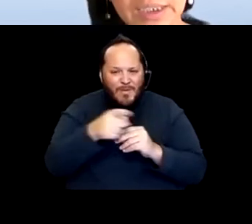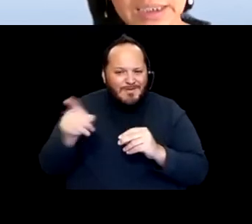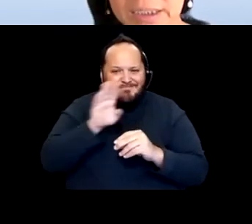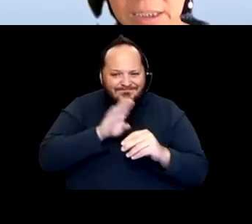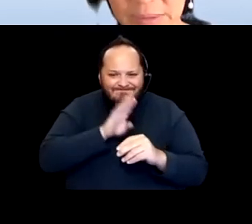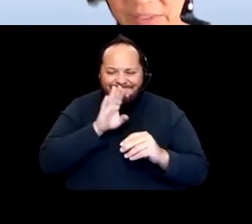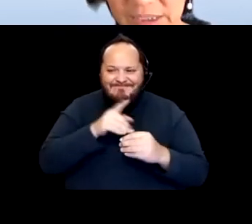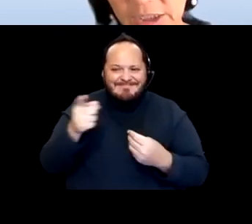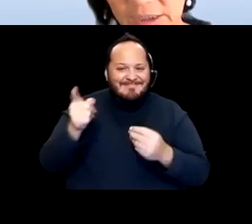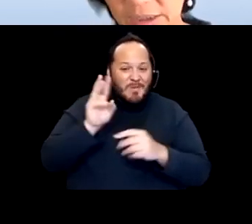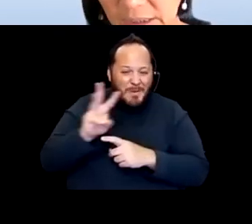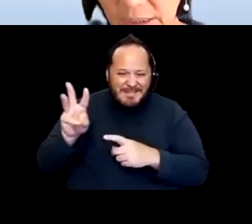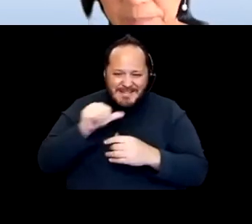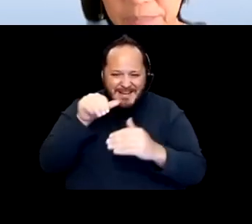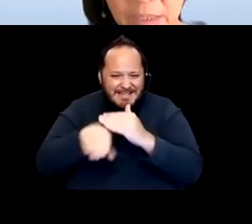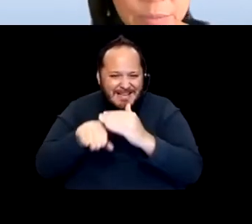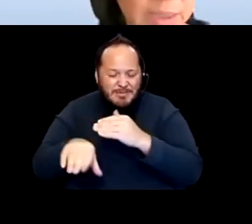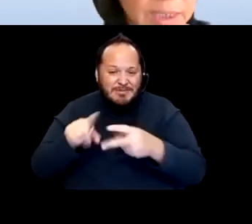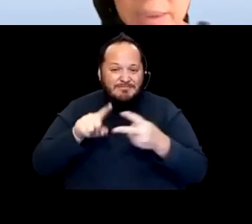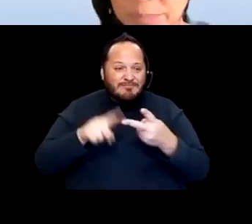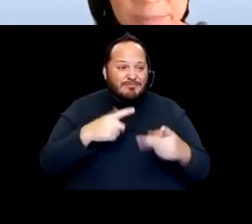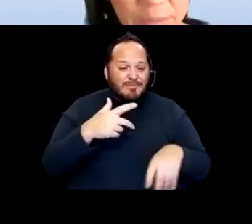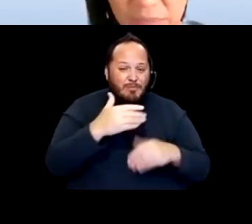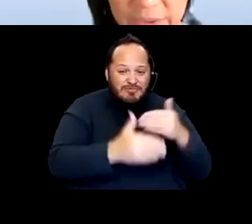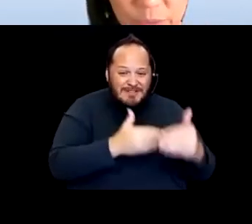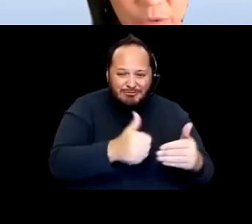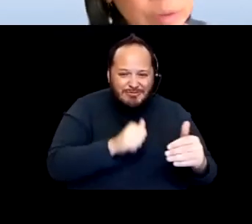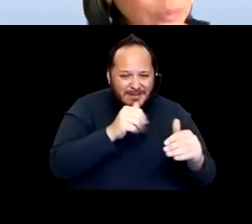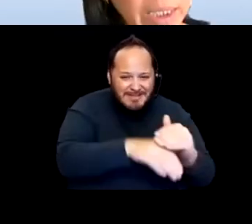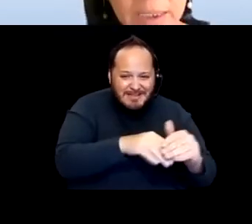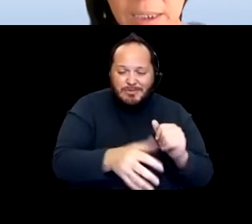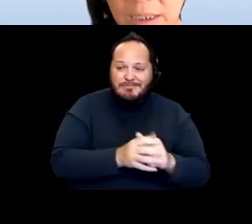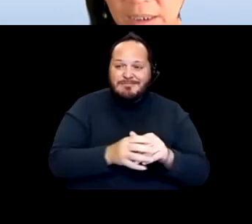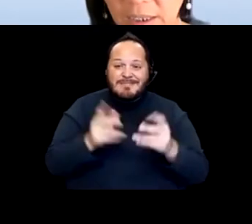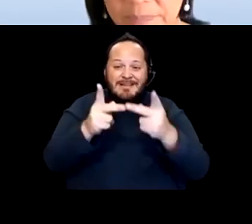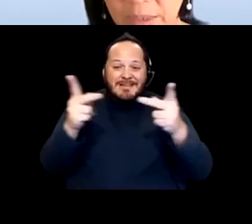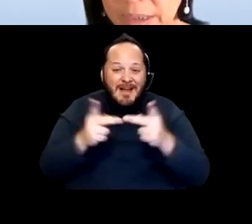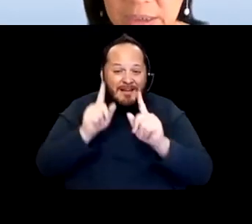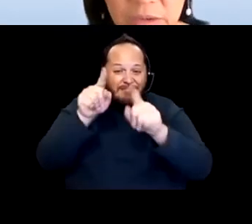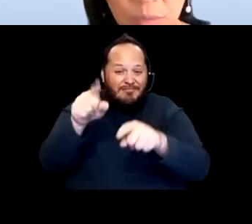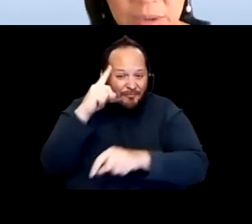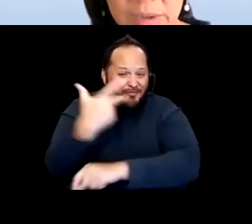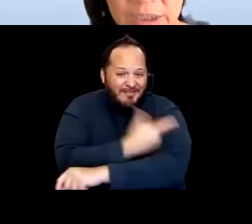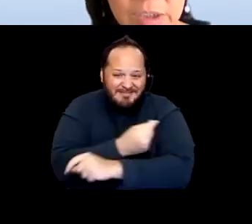and inaccessible vaccination sites. We know that some care providers were turned away. We continue to work on issues